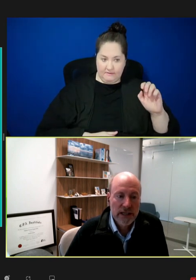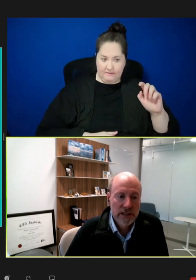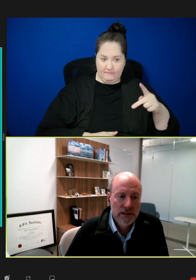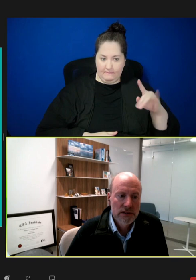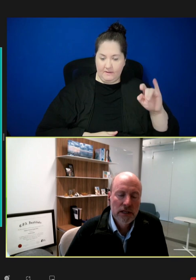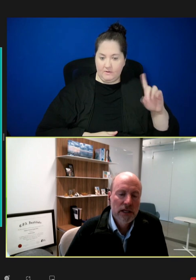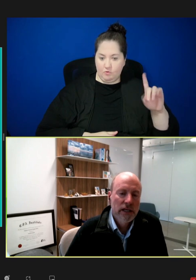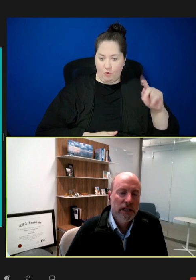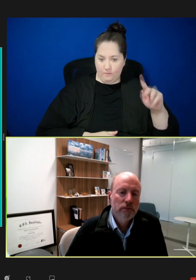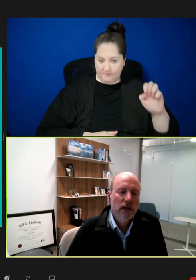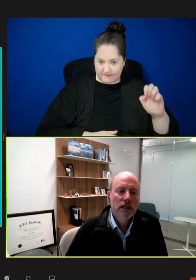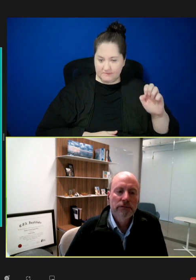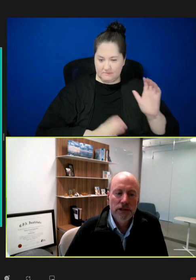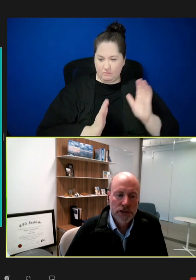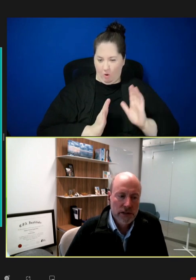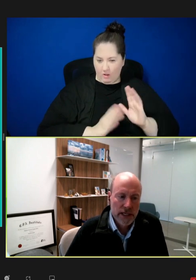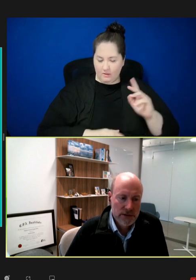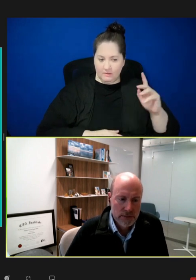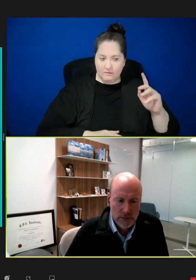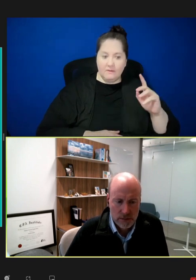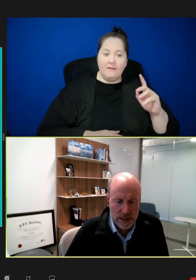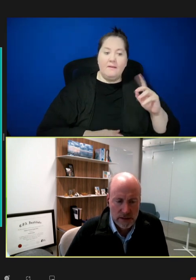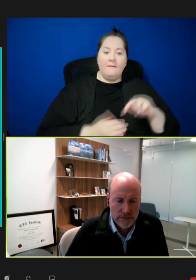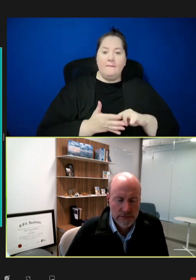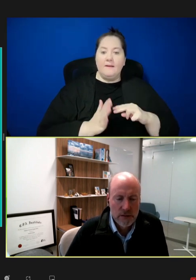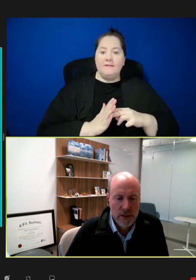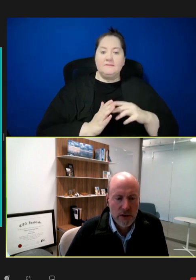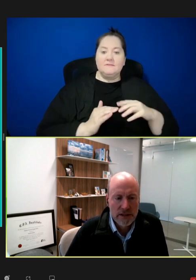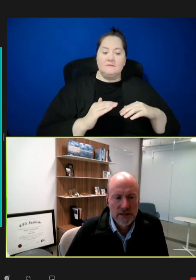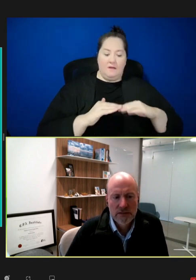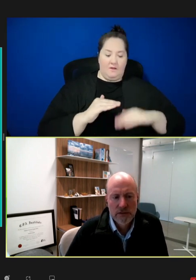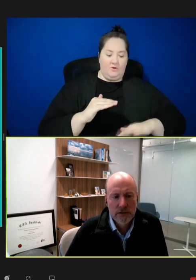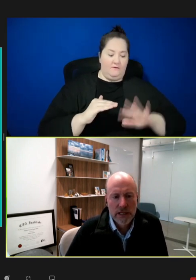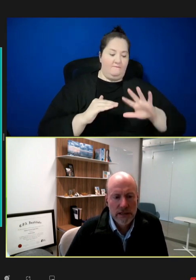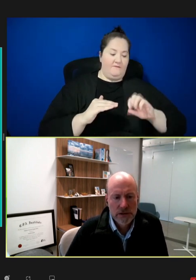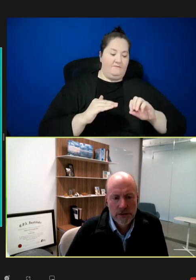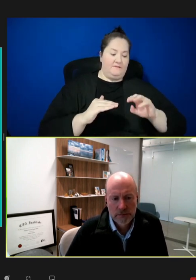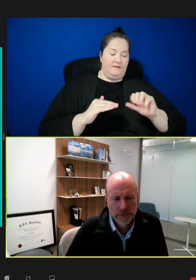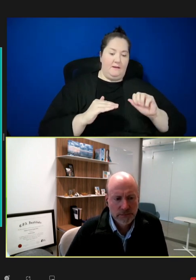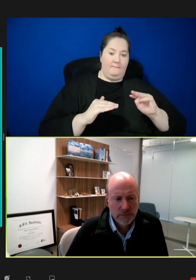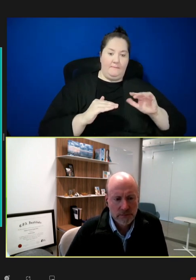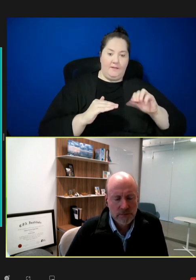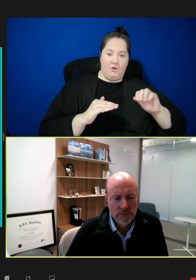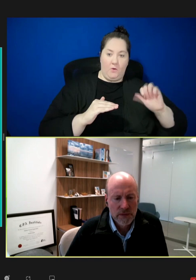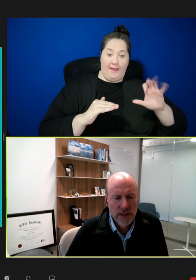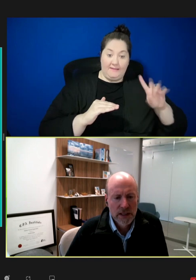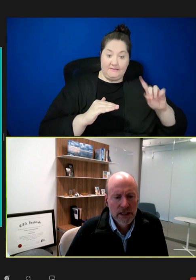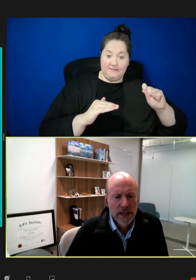vaccines. And by our definition, that's less than 50 amino acids for the antigen,